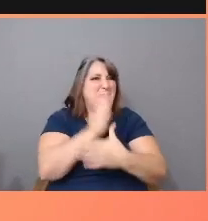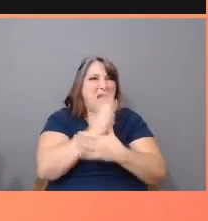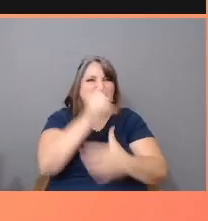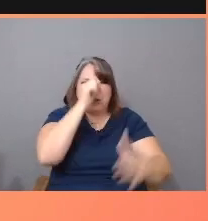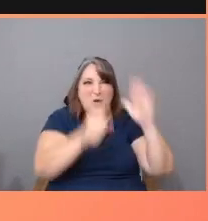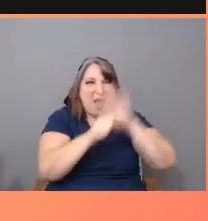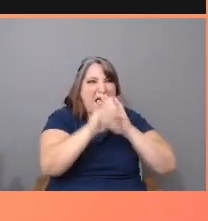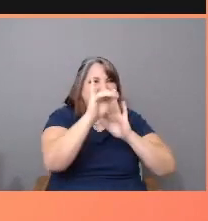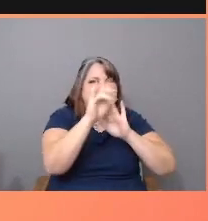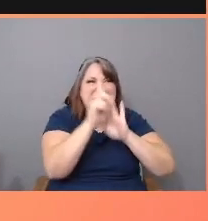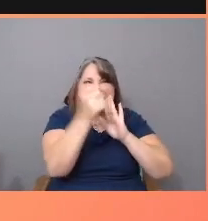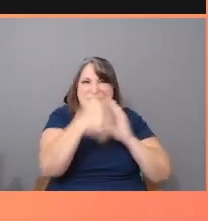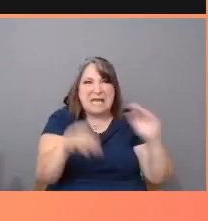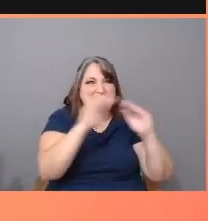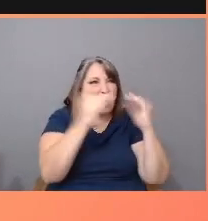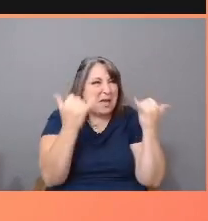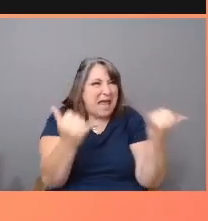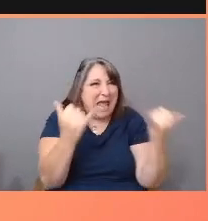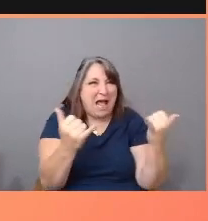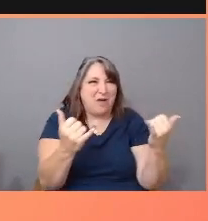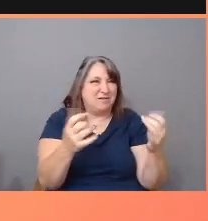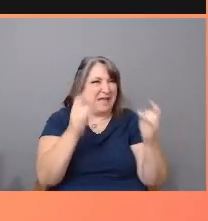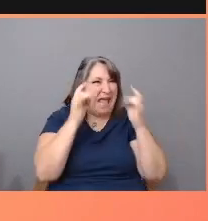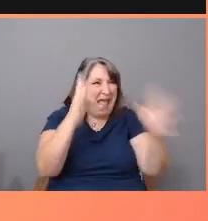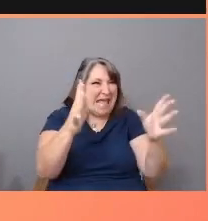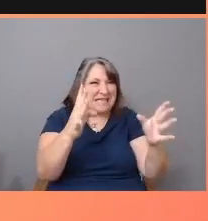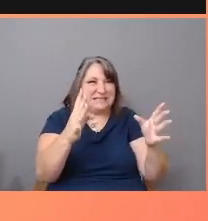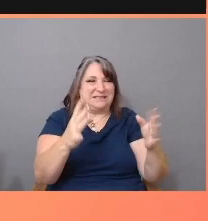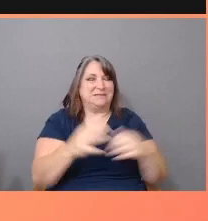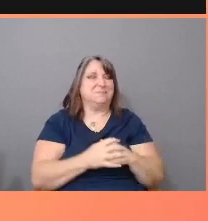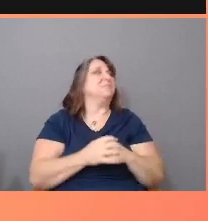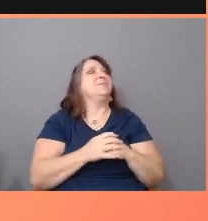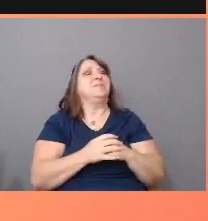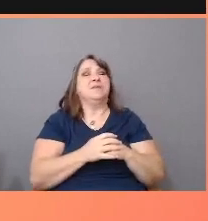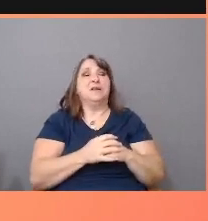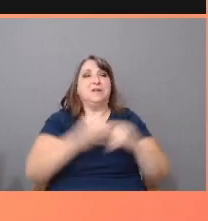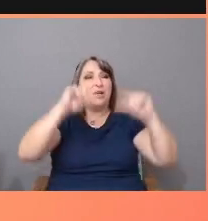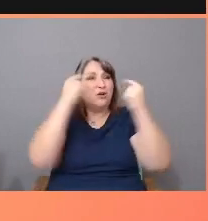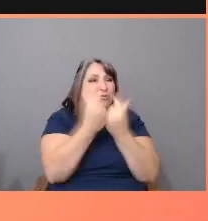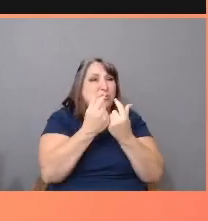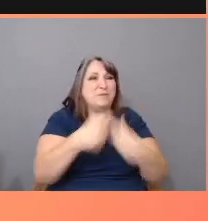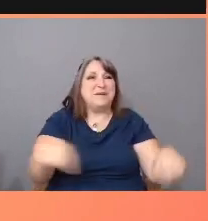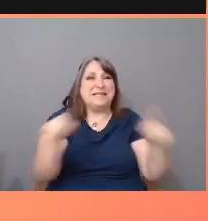US Latinx and Latin Americans are grouped as the same category in most US media.